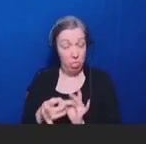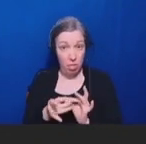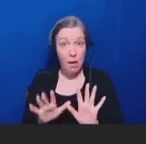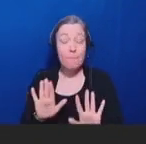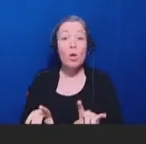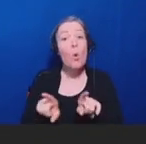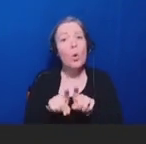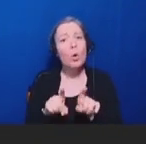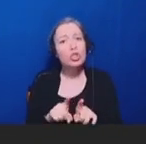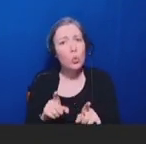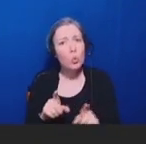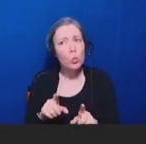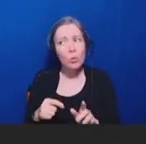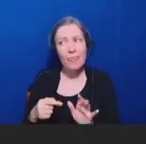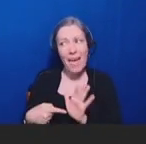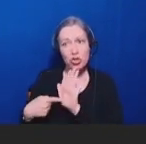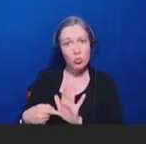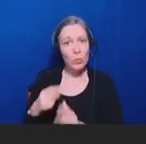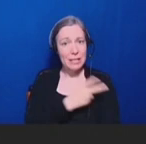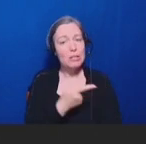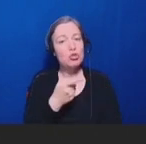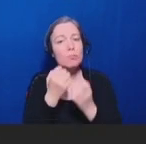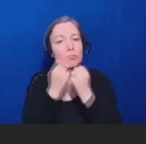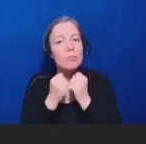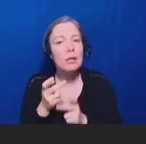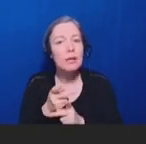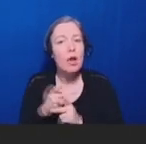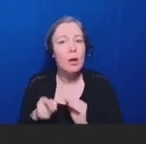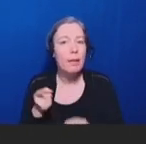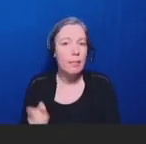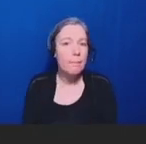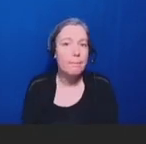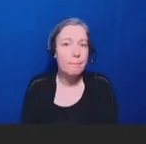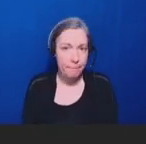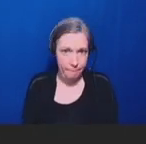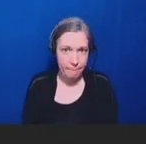relationship with them and you care about them as opposed to, you know, just simply